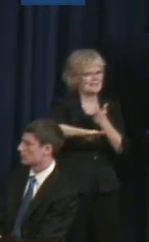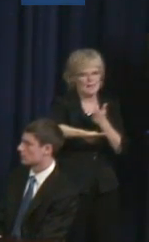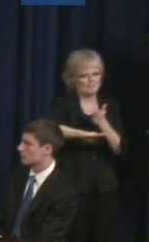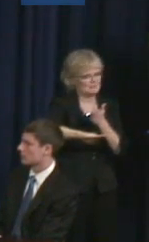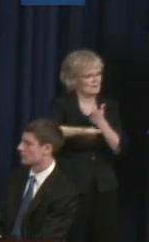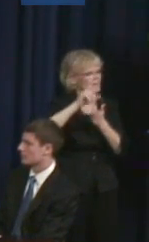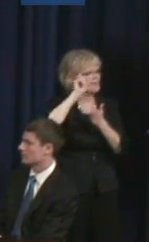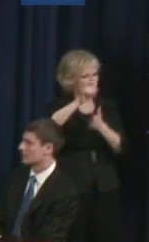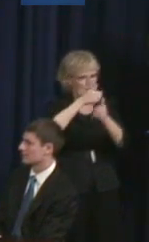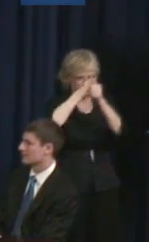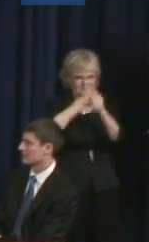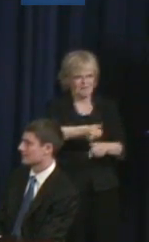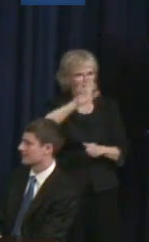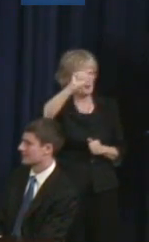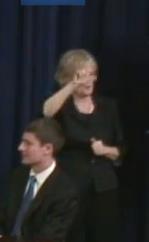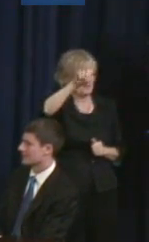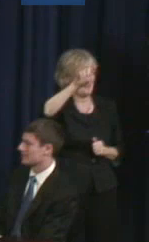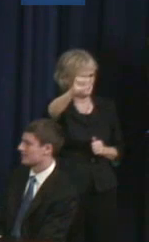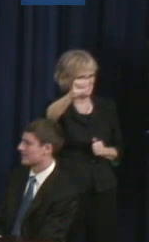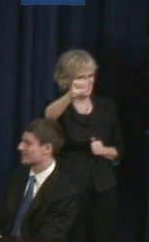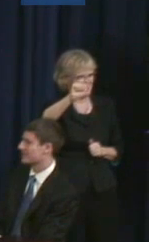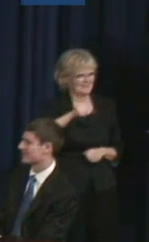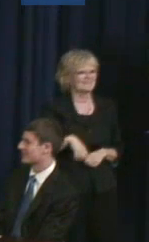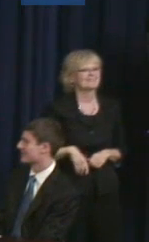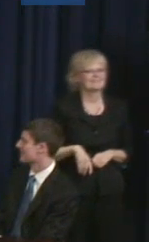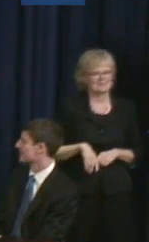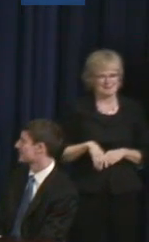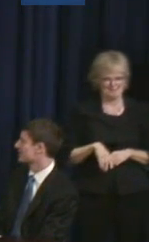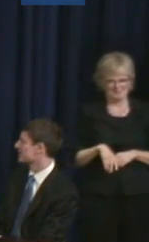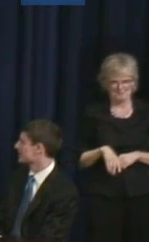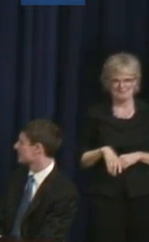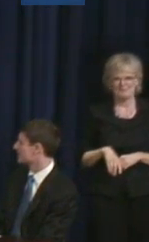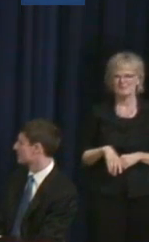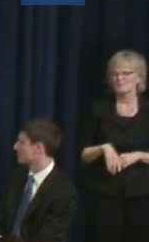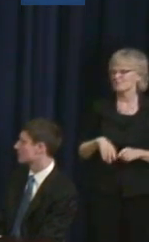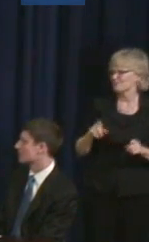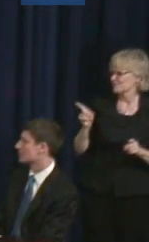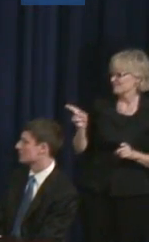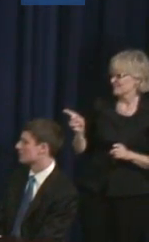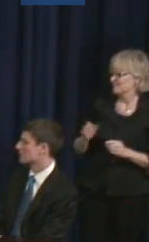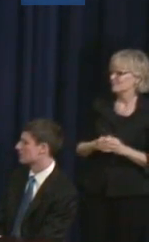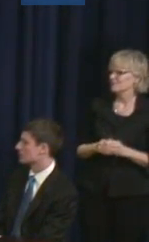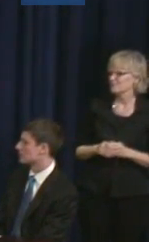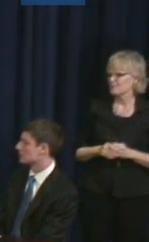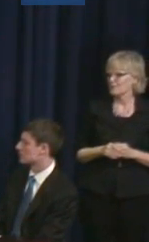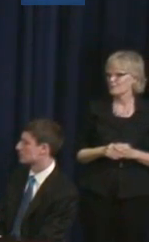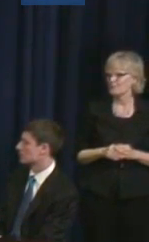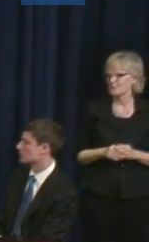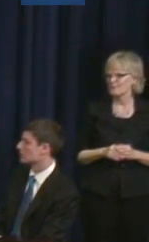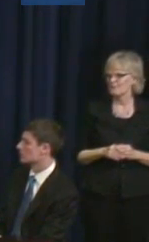Well, change the law here. Dilshad Ali: Yeah, and I think you know, in regards